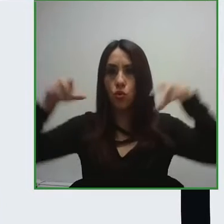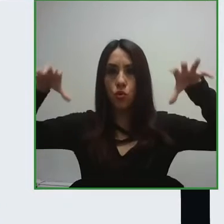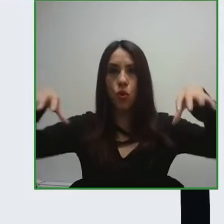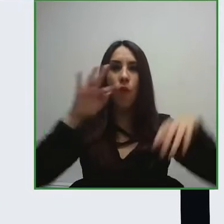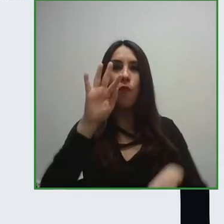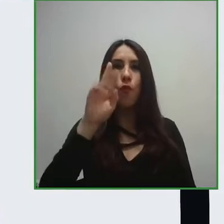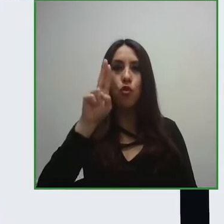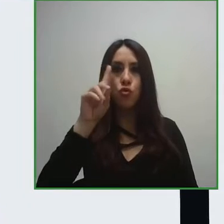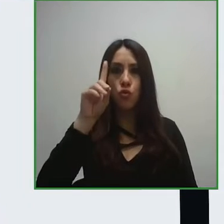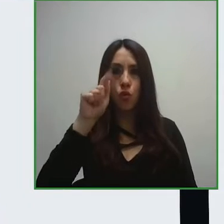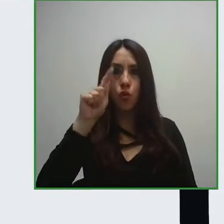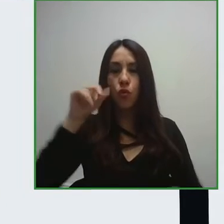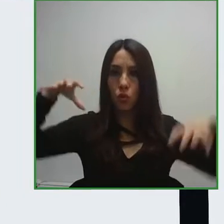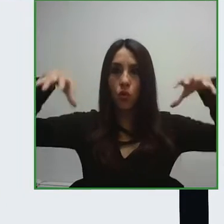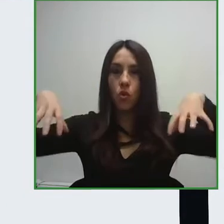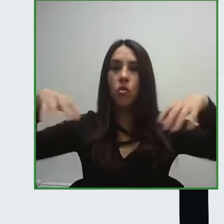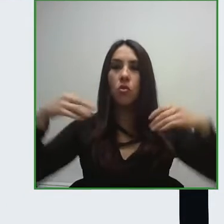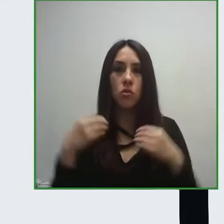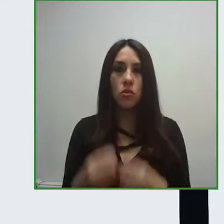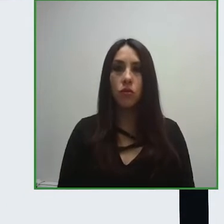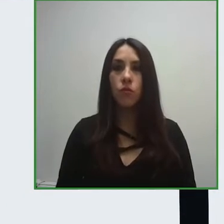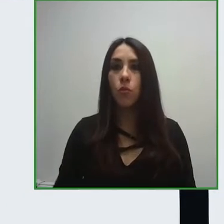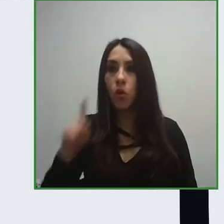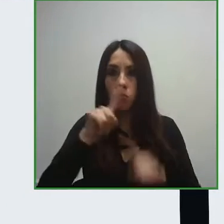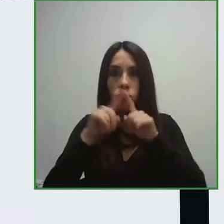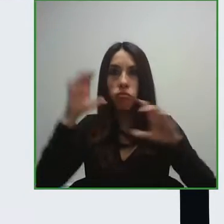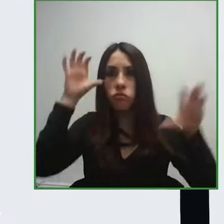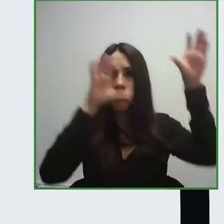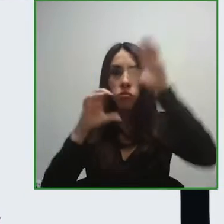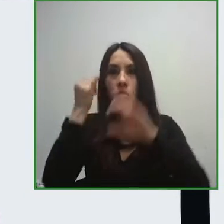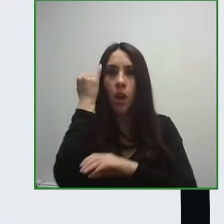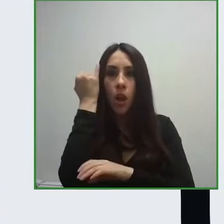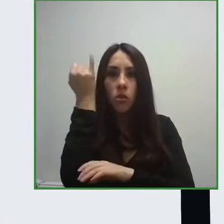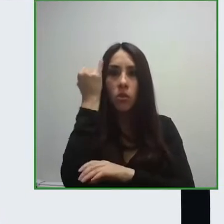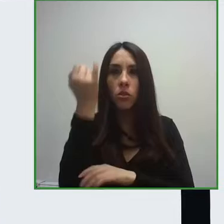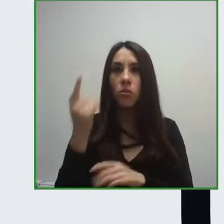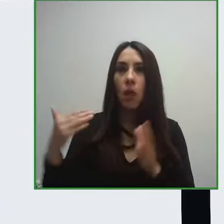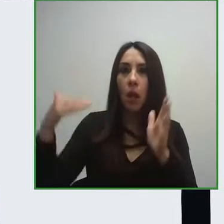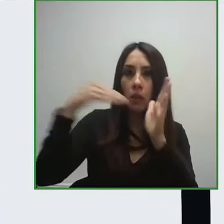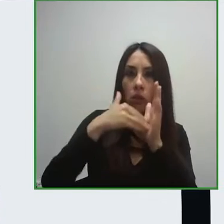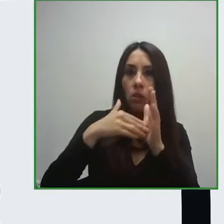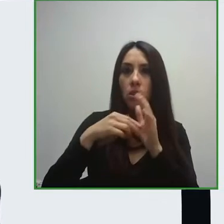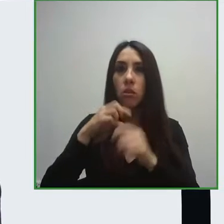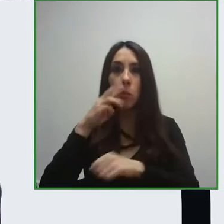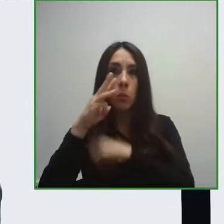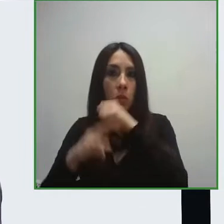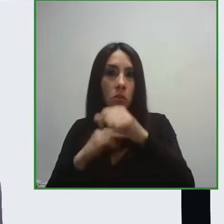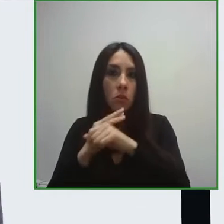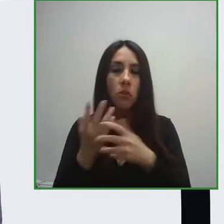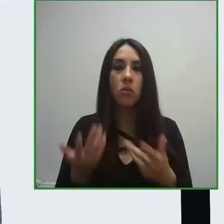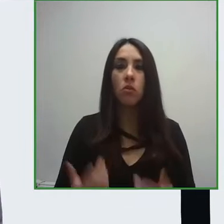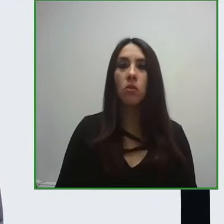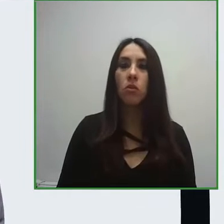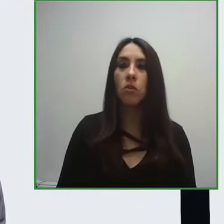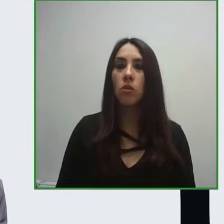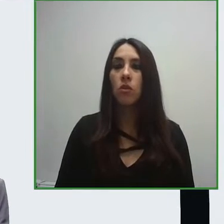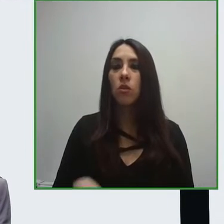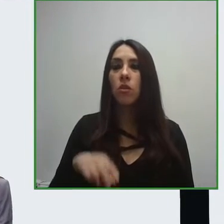around the world we will hear now from three graduates of the program who want to grow their initiatives in latin America, spain and